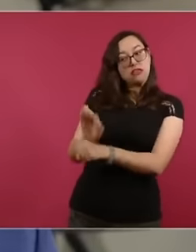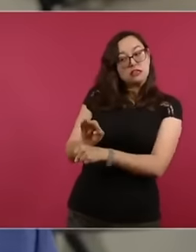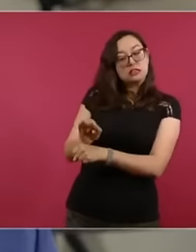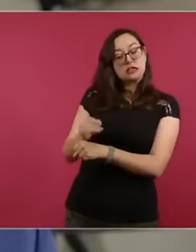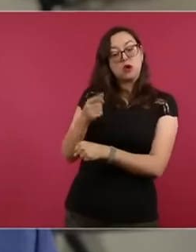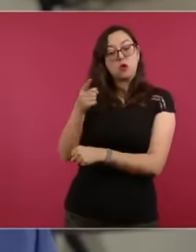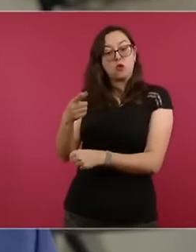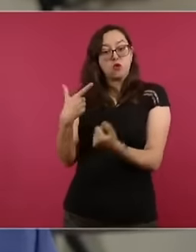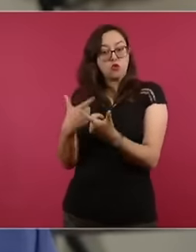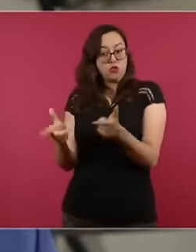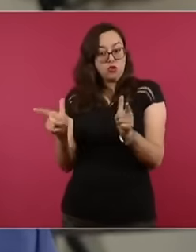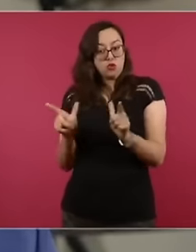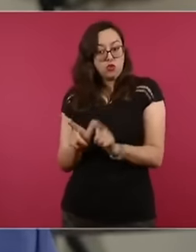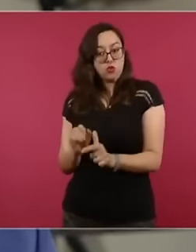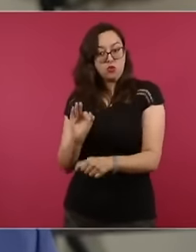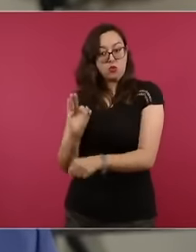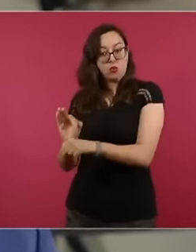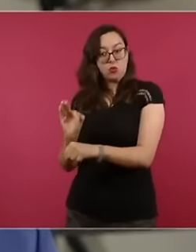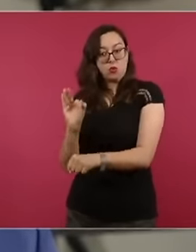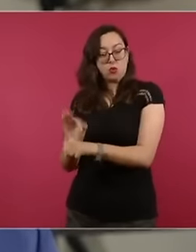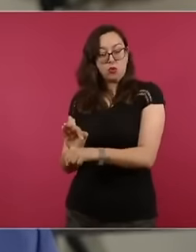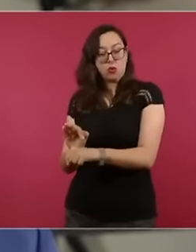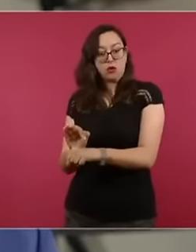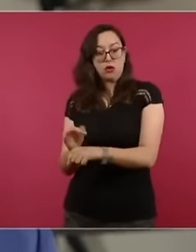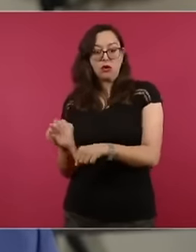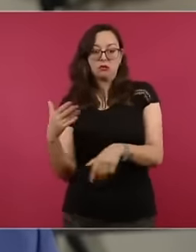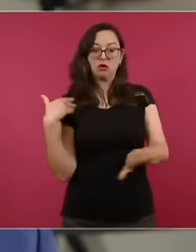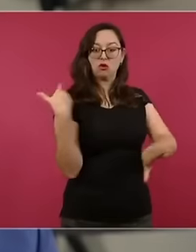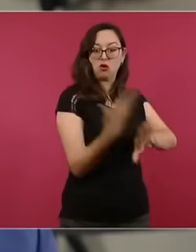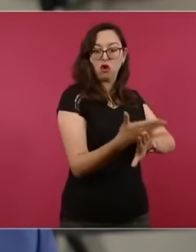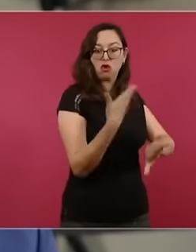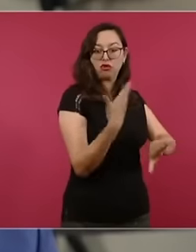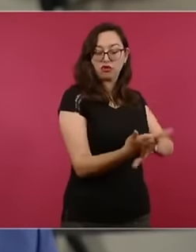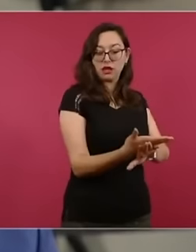the legislation establishes to favor one side more than the other. In other words, the population